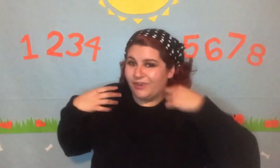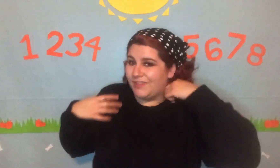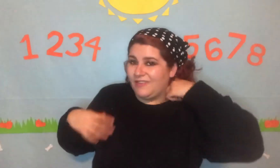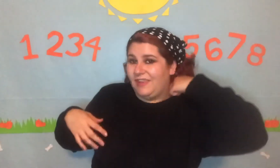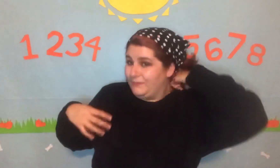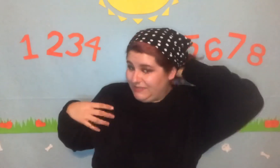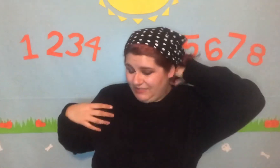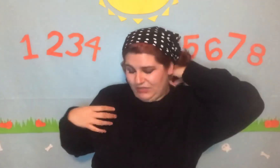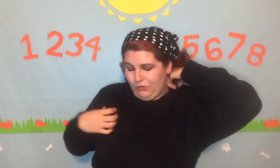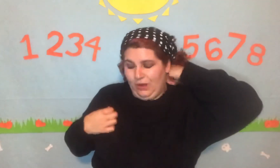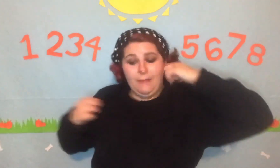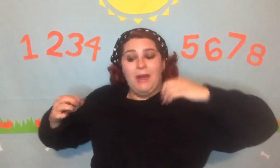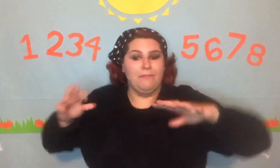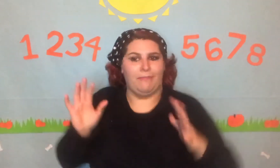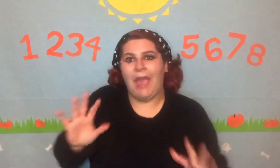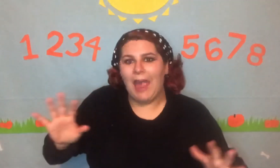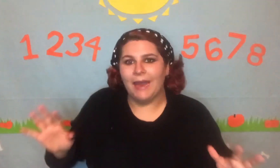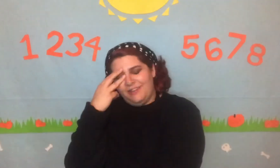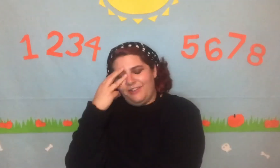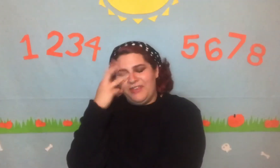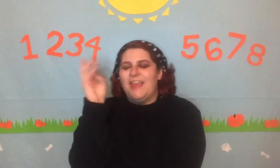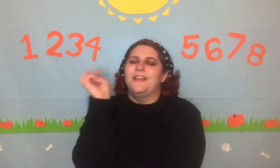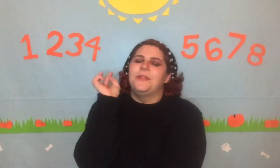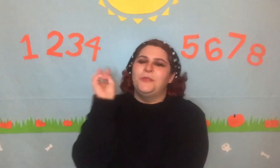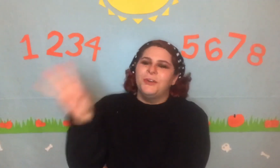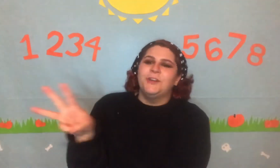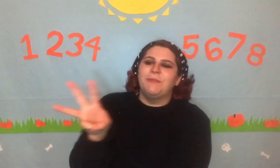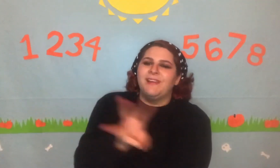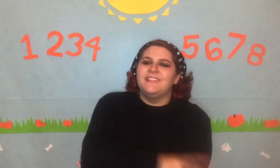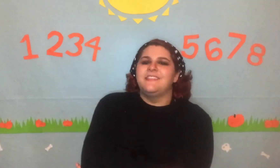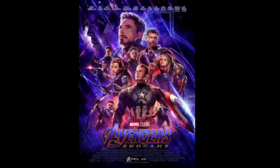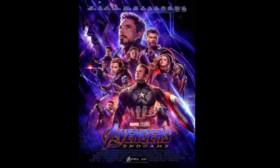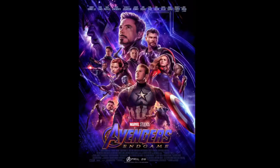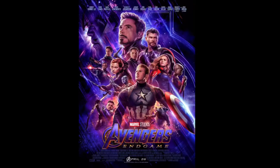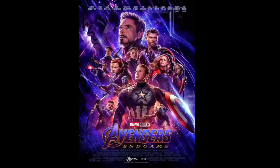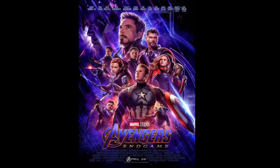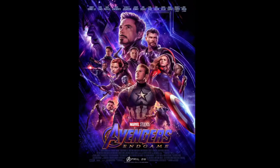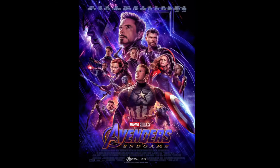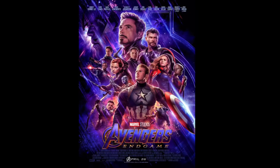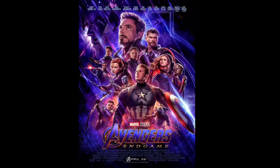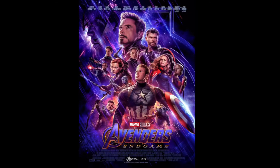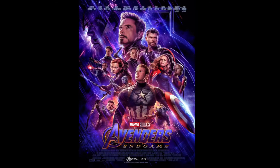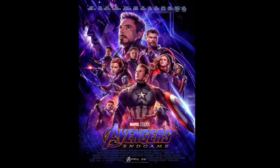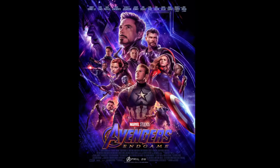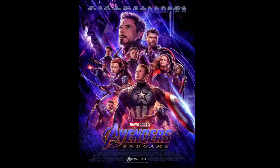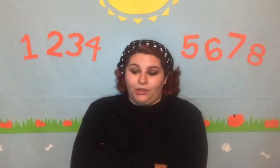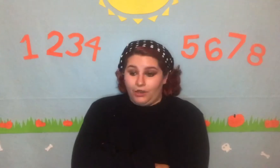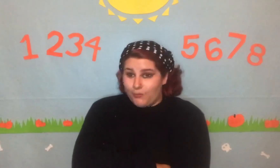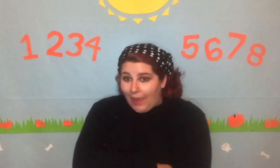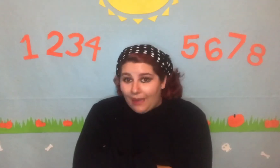the MCU. I'm not mad! Okay in third place is Avengers: End Game. Are you happy?